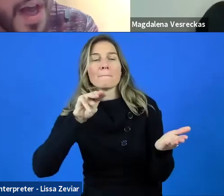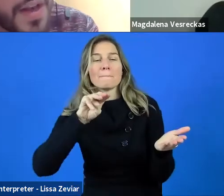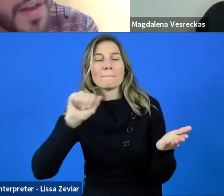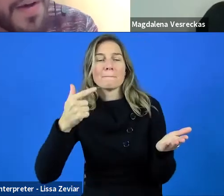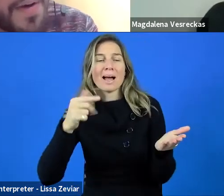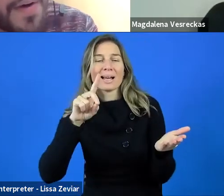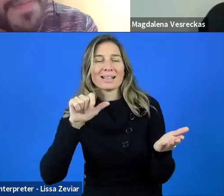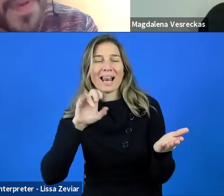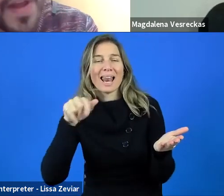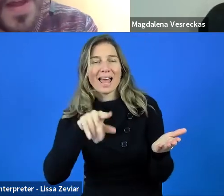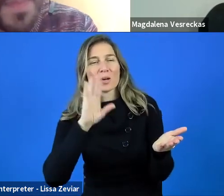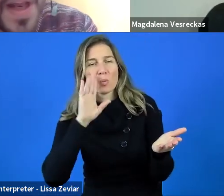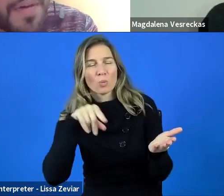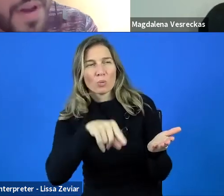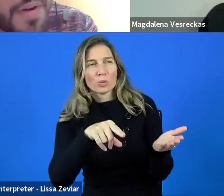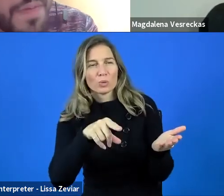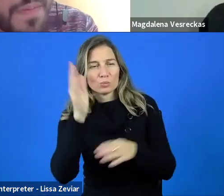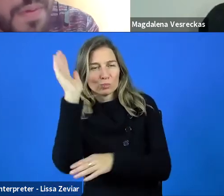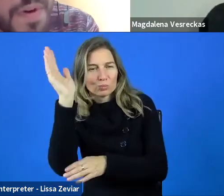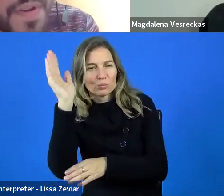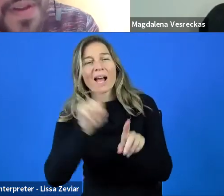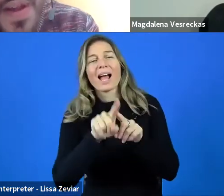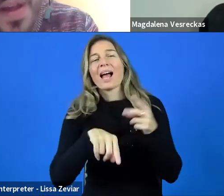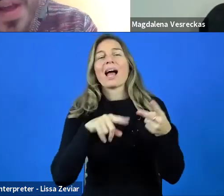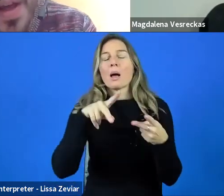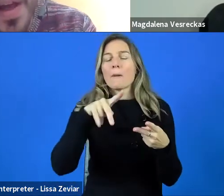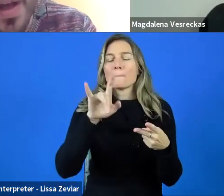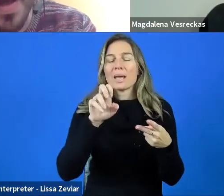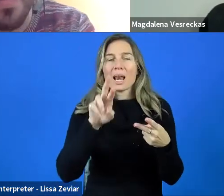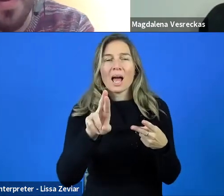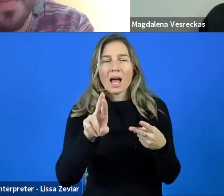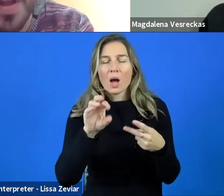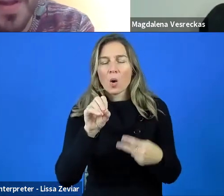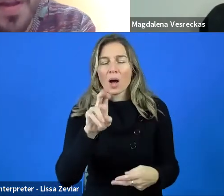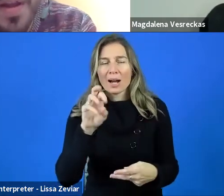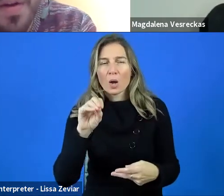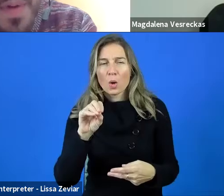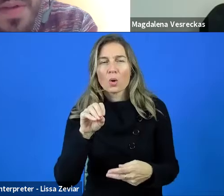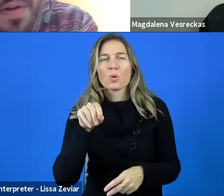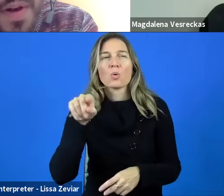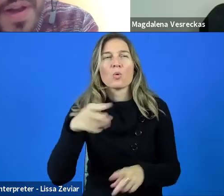and we have also Pilar Orero, from the University Autonoma of Barcelona,